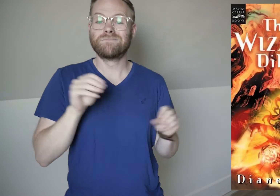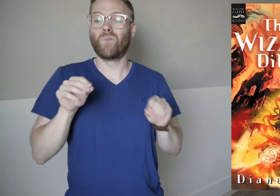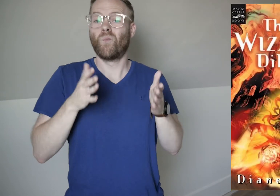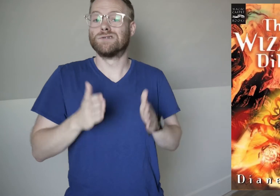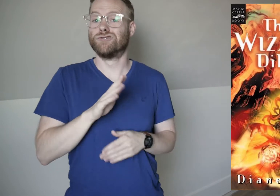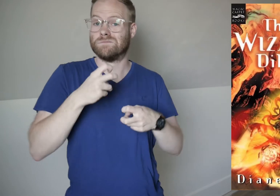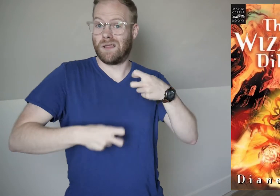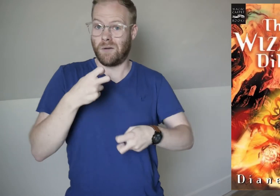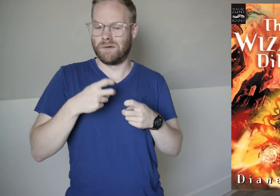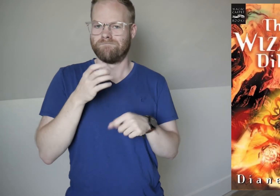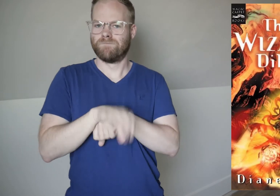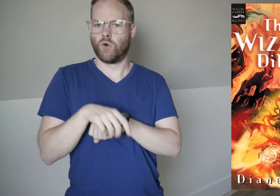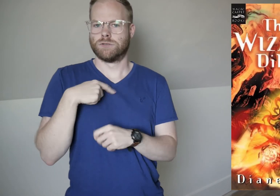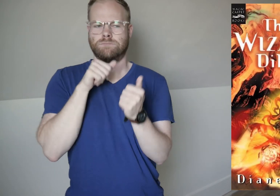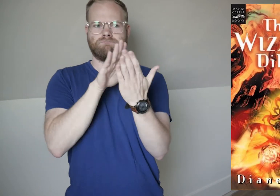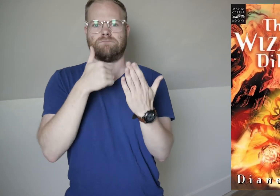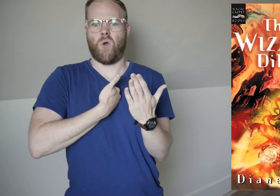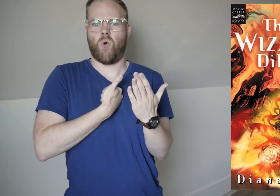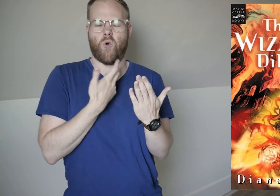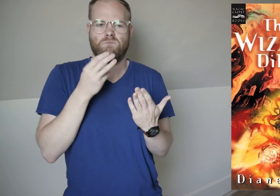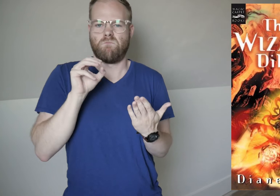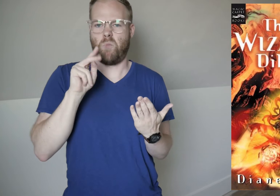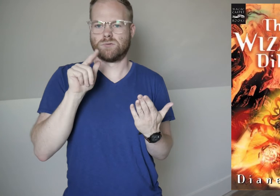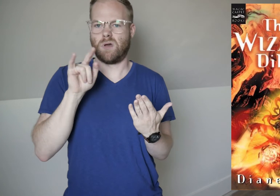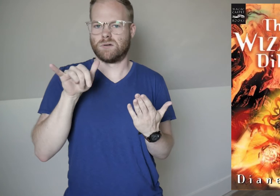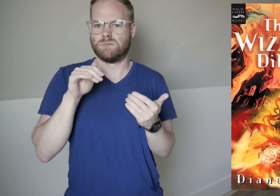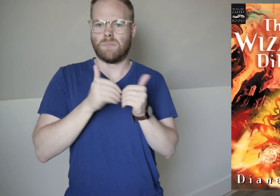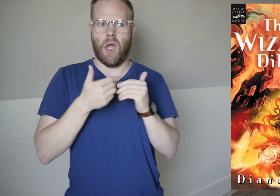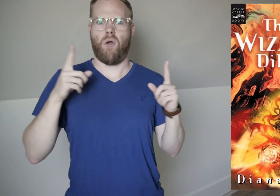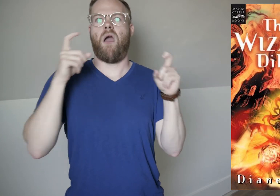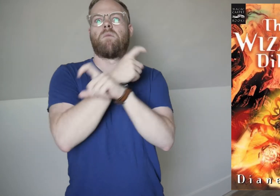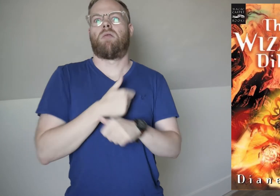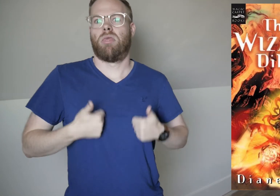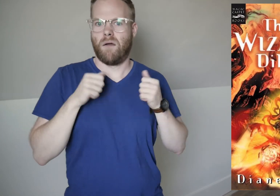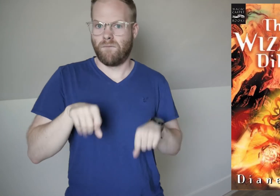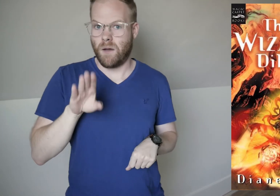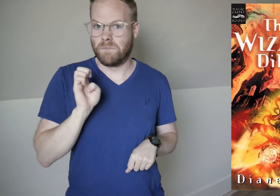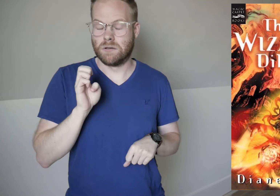The Wizard’s Dilemma forces us to face our own mortality, and how complex life can be,